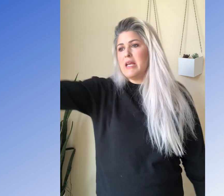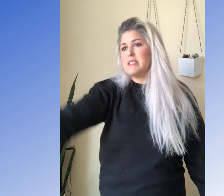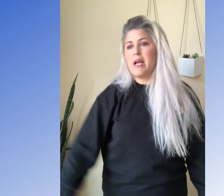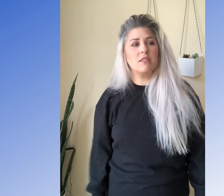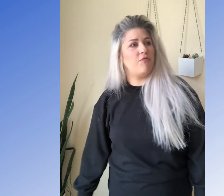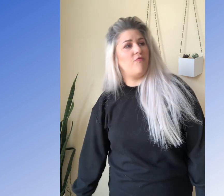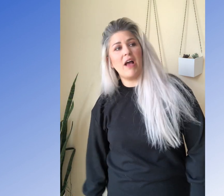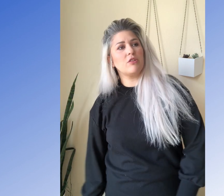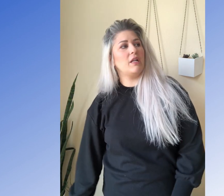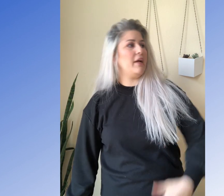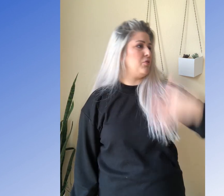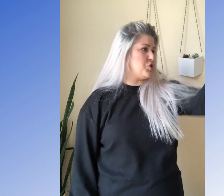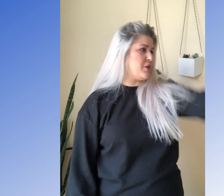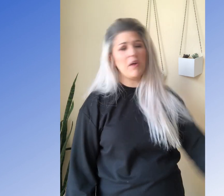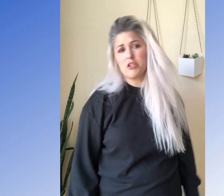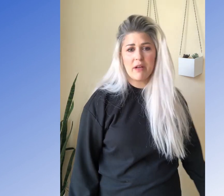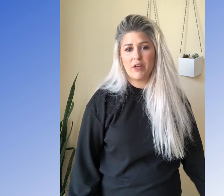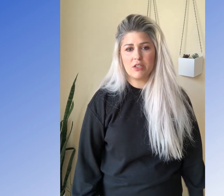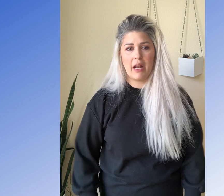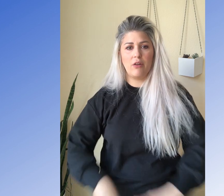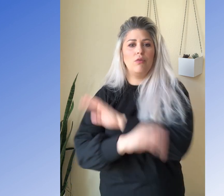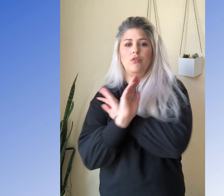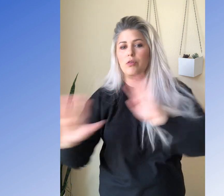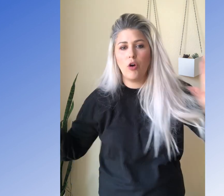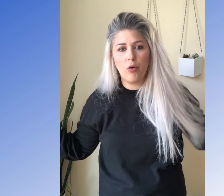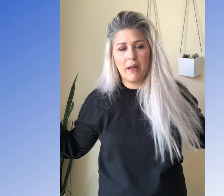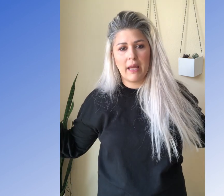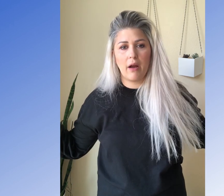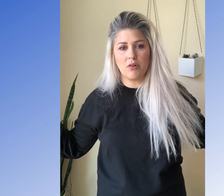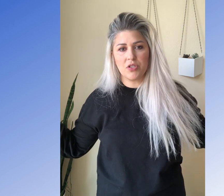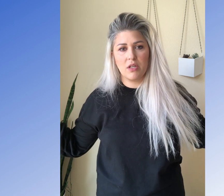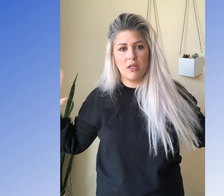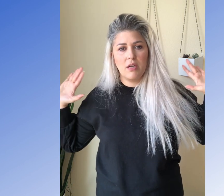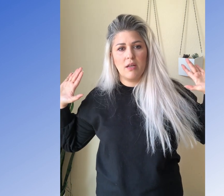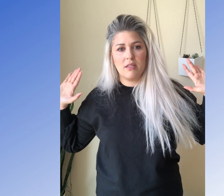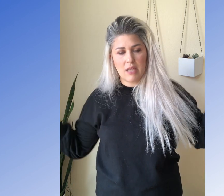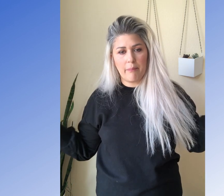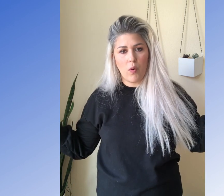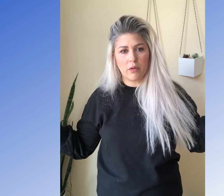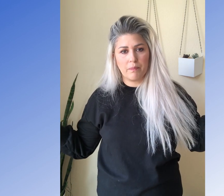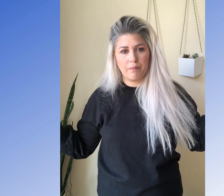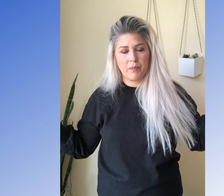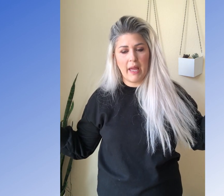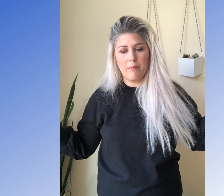He signs faster than I do. It was she finger's boss festival. I do. Nobody cares. It's not important. Okay,